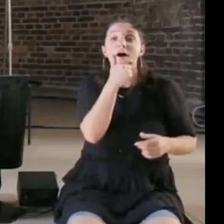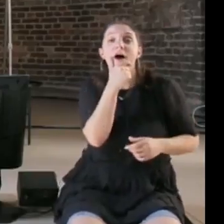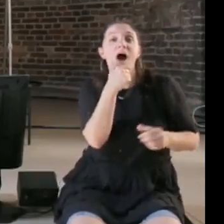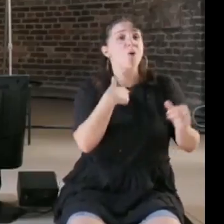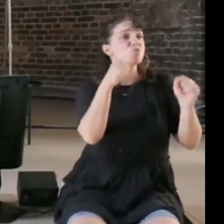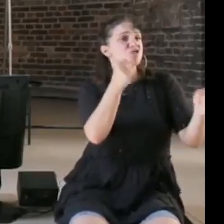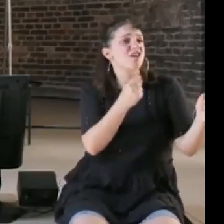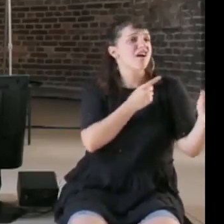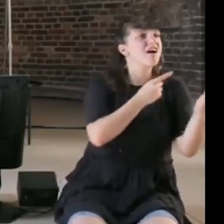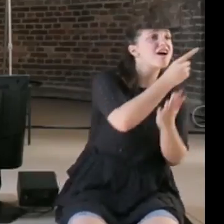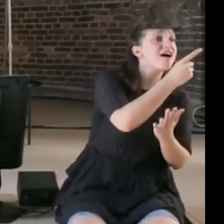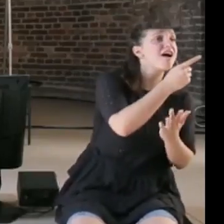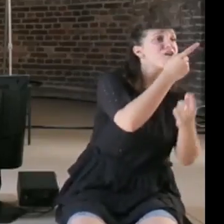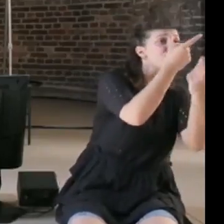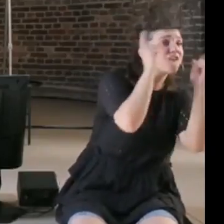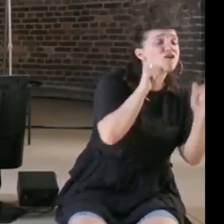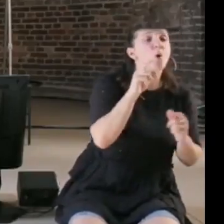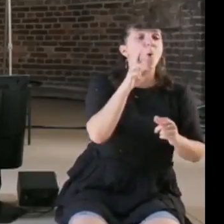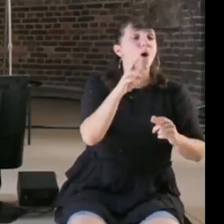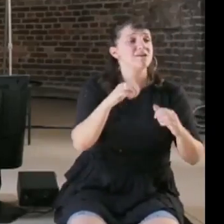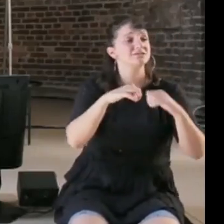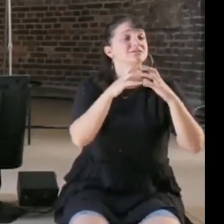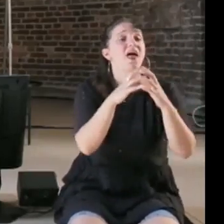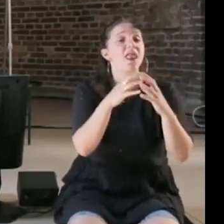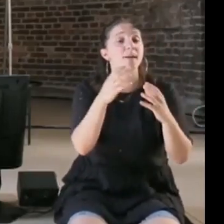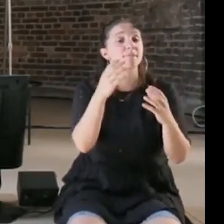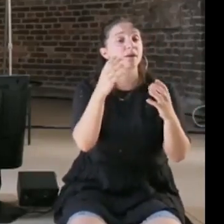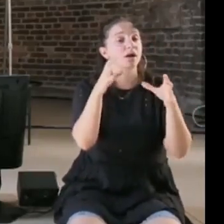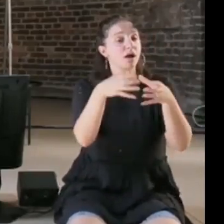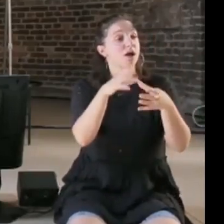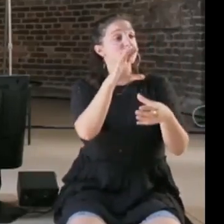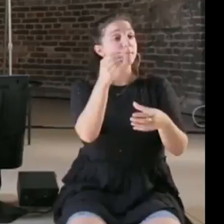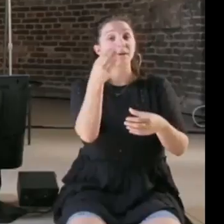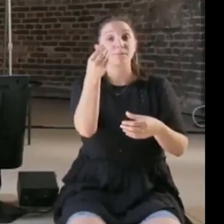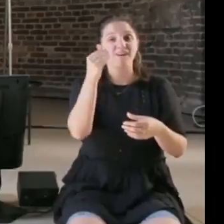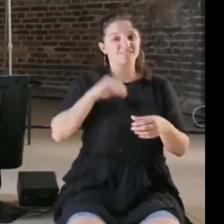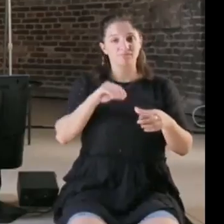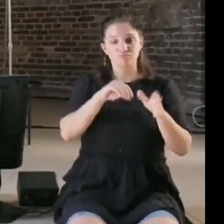could be starting a non-profit, and there were like all these possibilities, and one